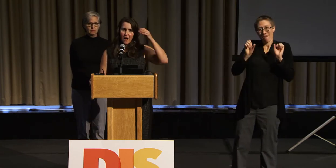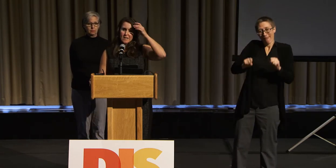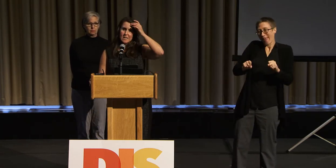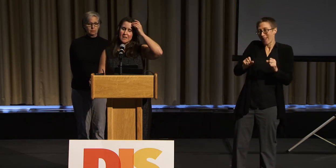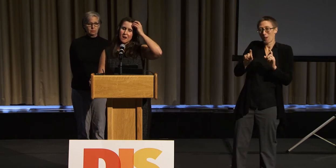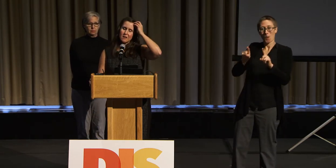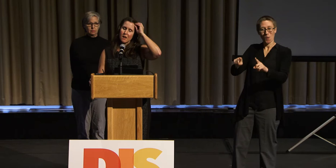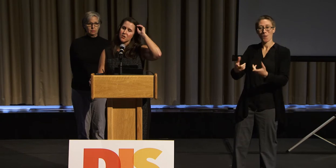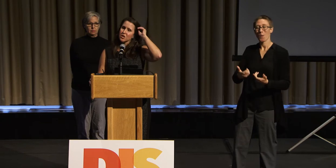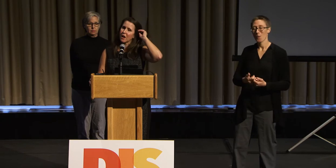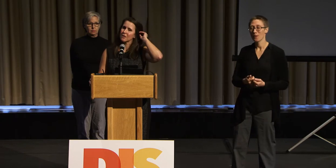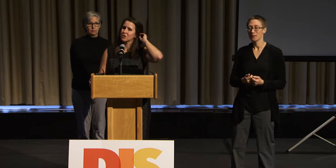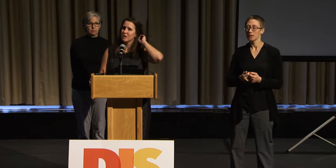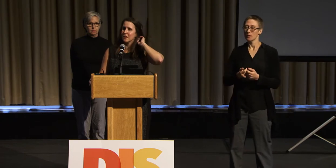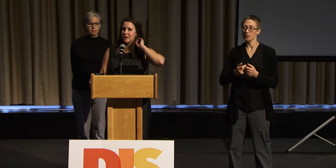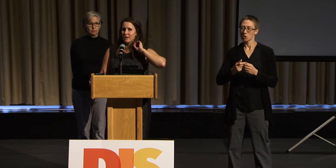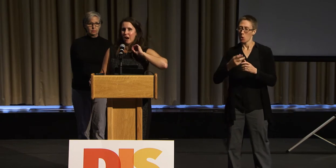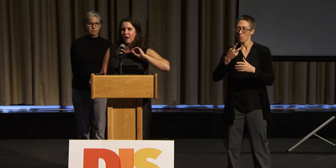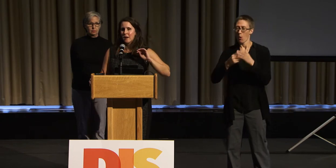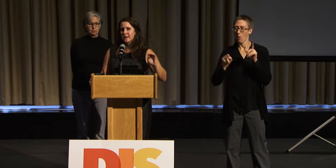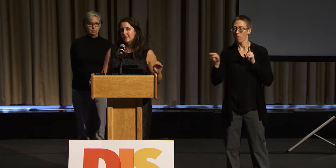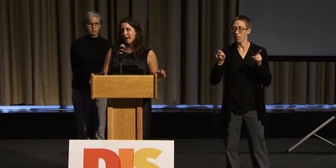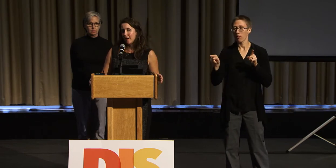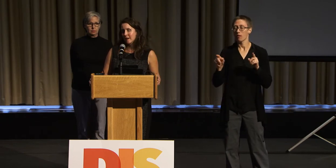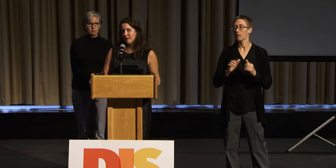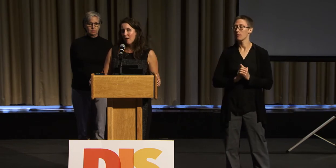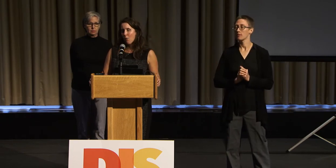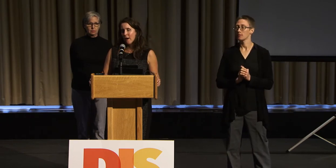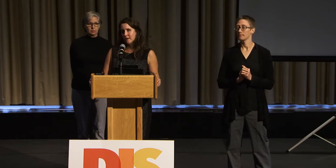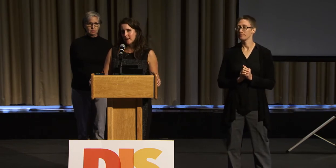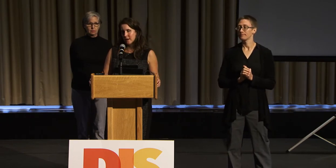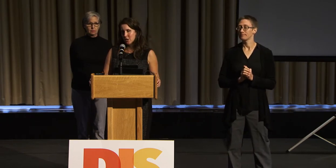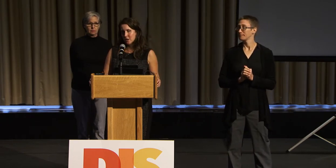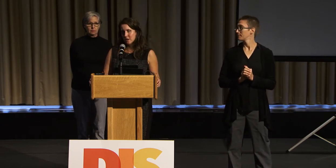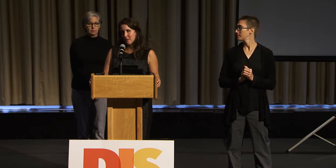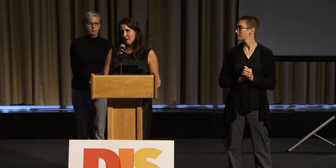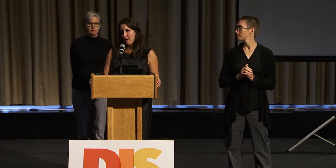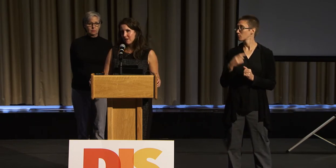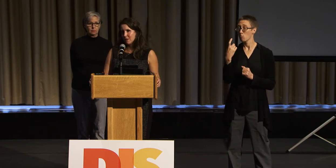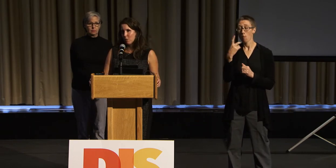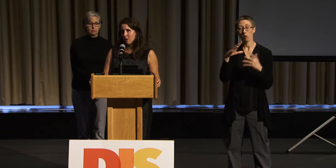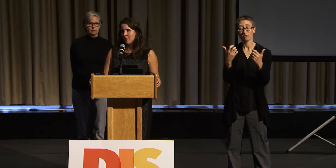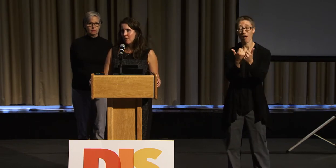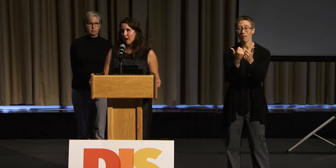I see another challenge in that organizations in the arts will